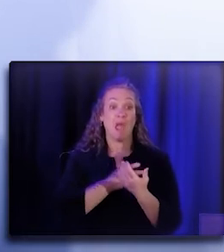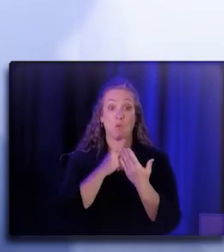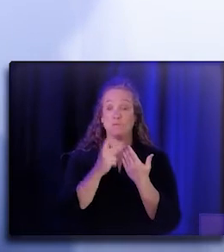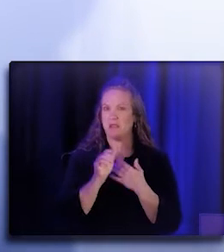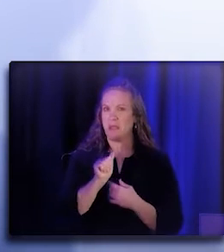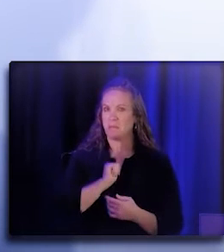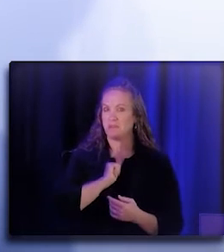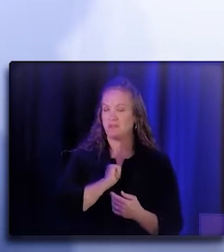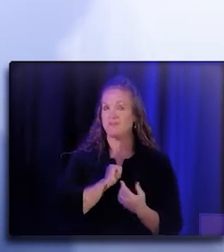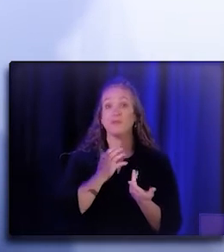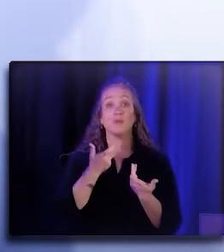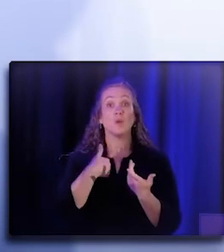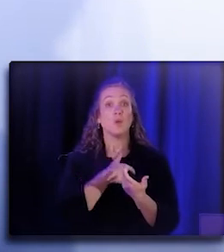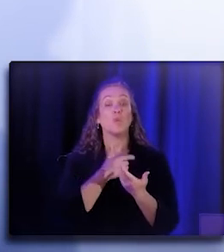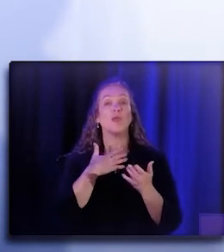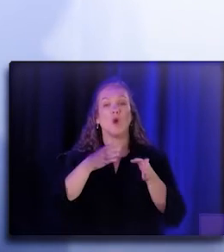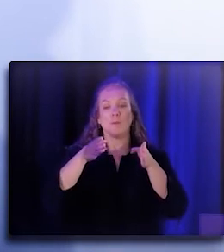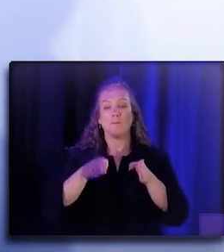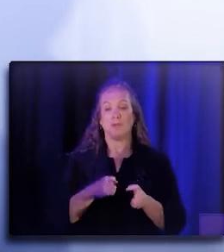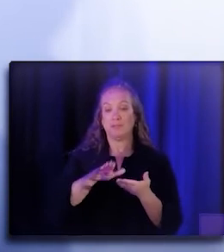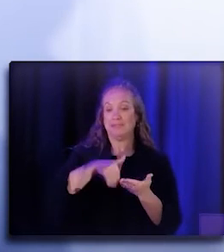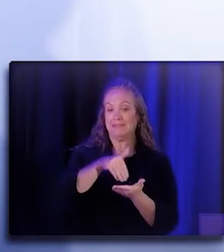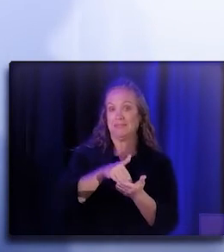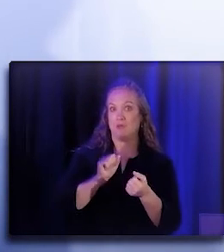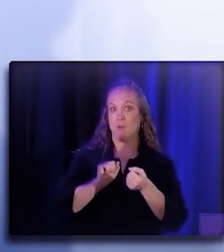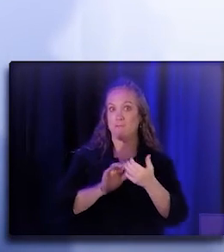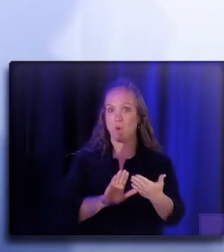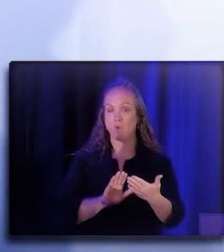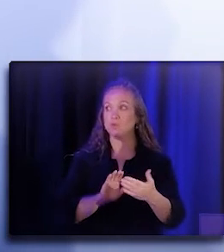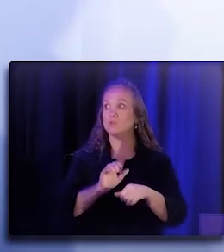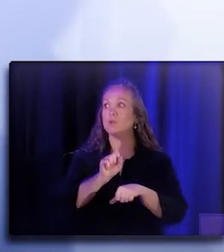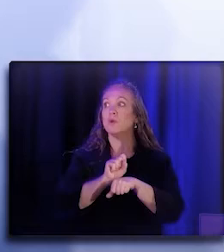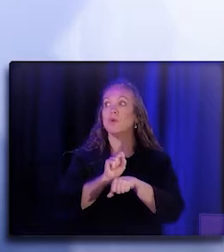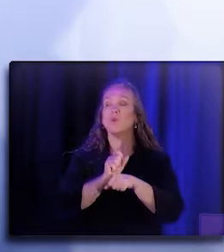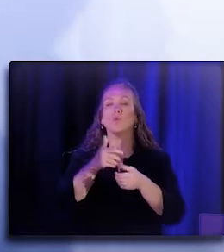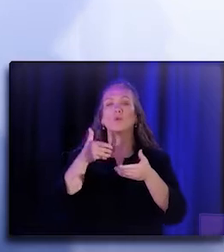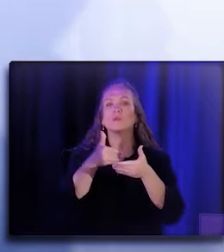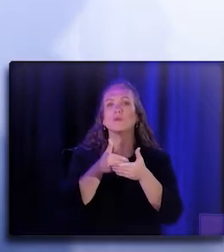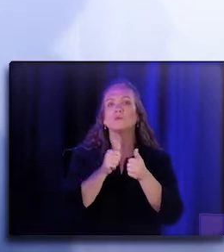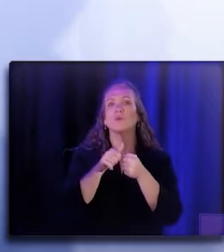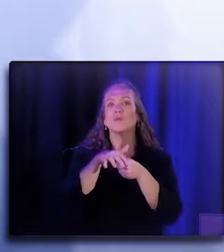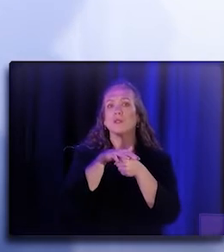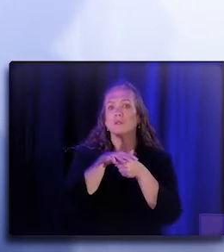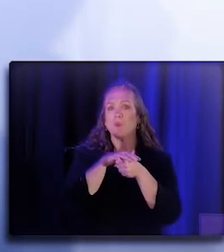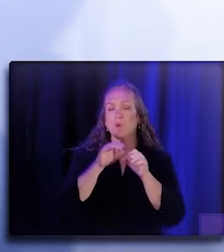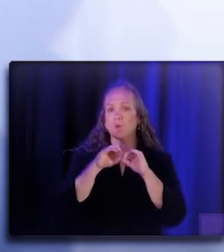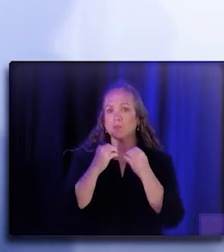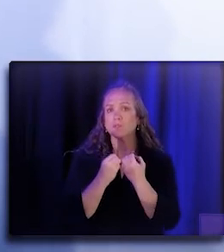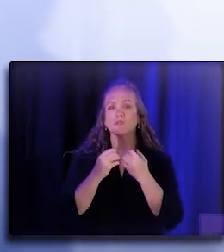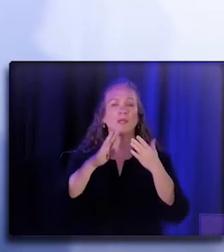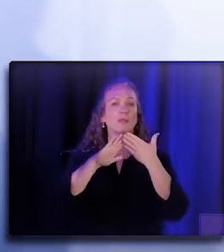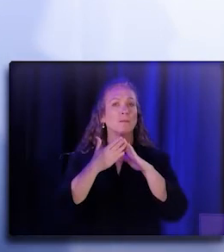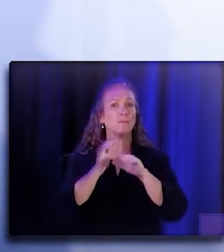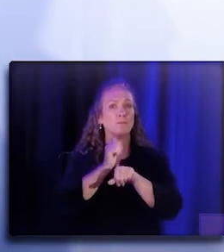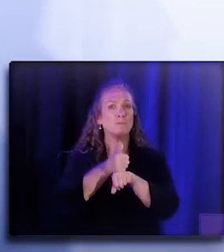or would like to say person-centered approach that works closely with local organizations and community-based organizations to look at